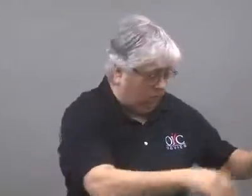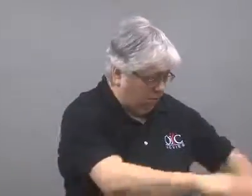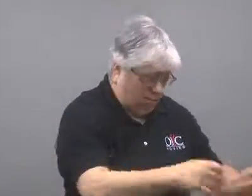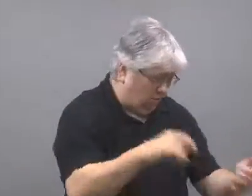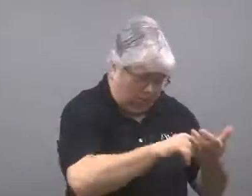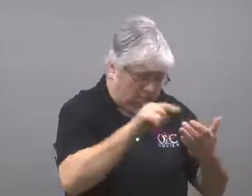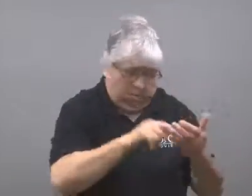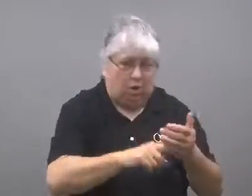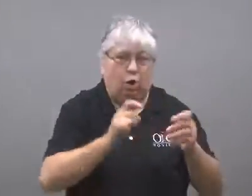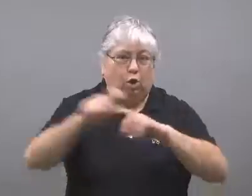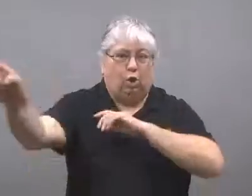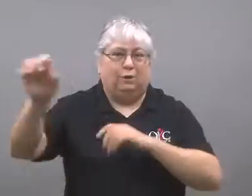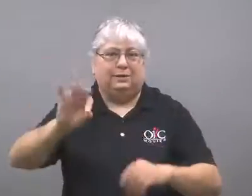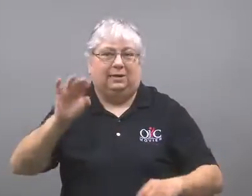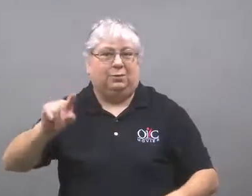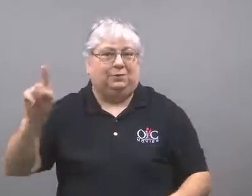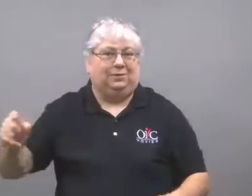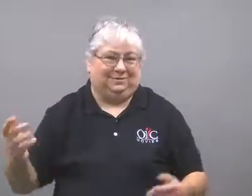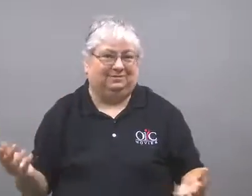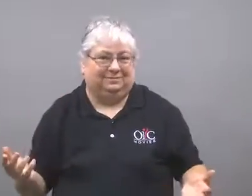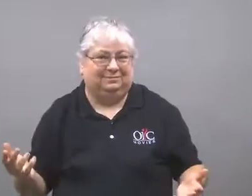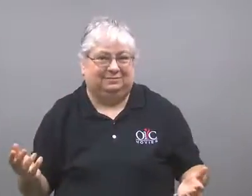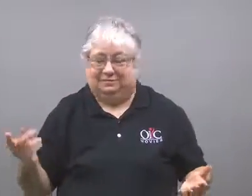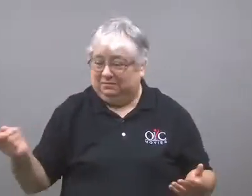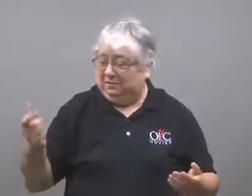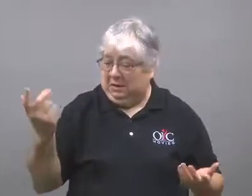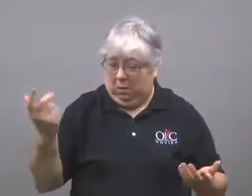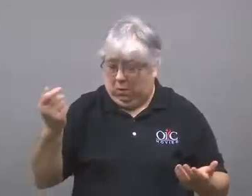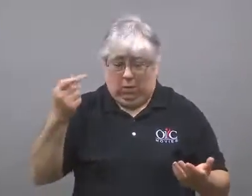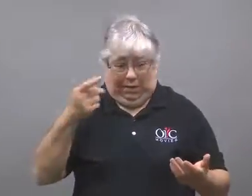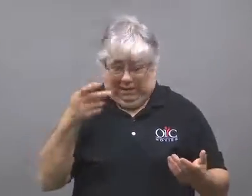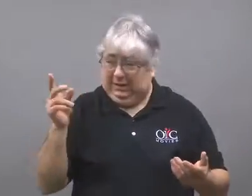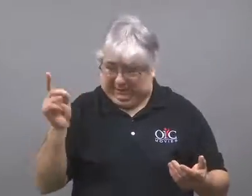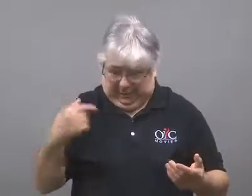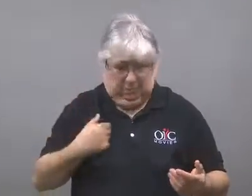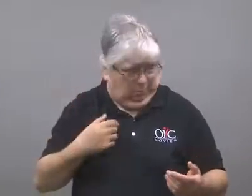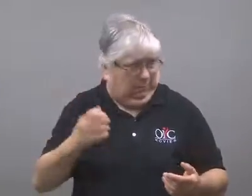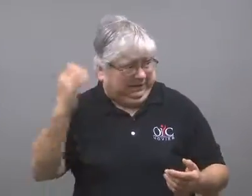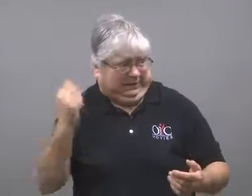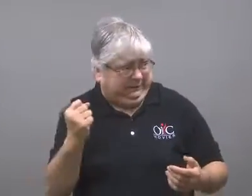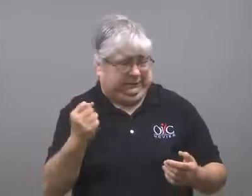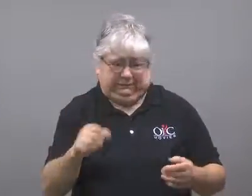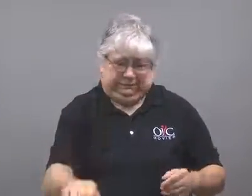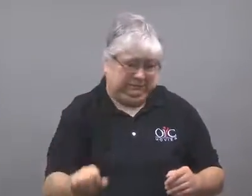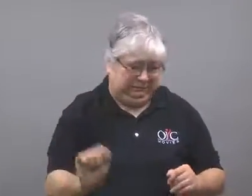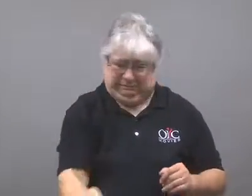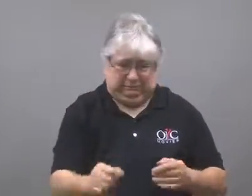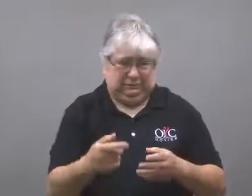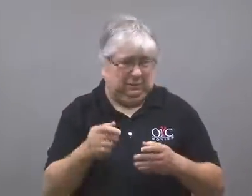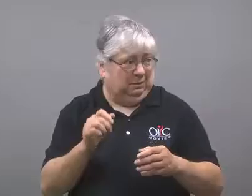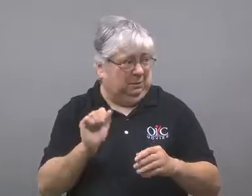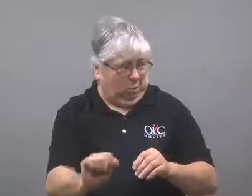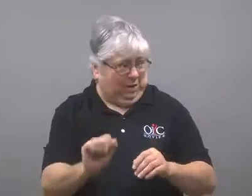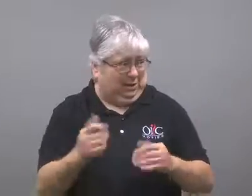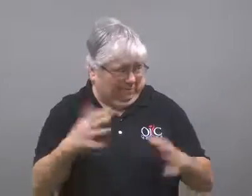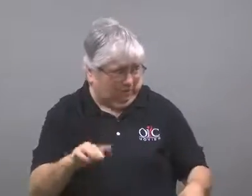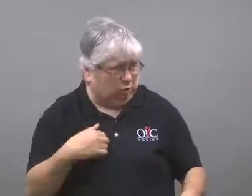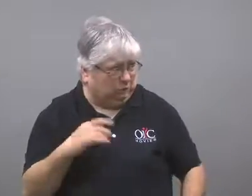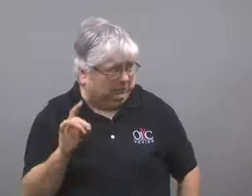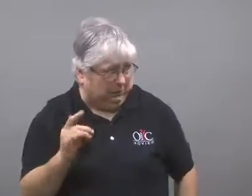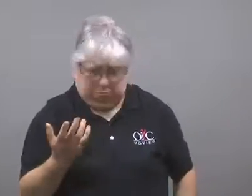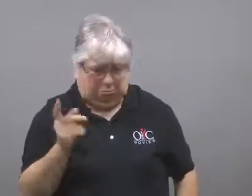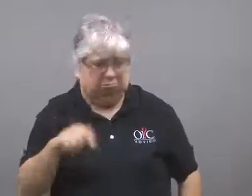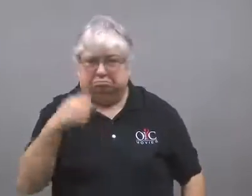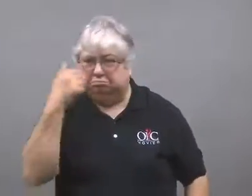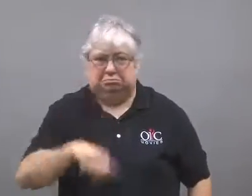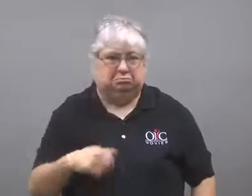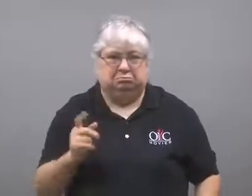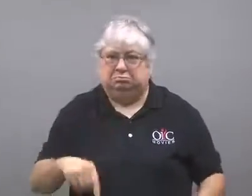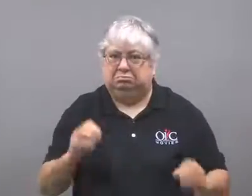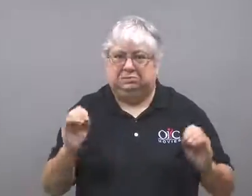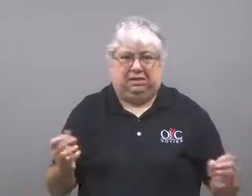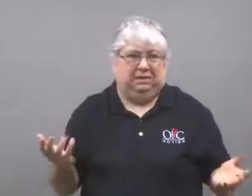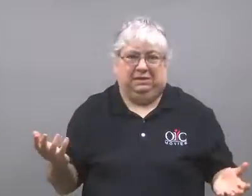He found his cell and called 911. He doesn't remember slamming on the brakes.